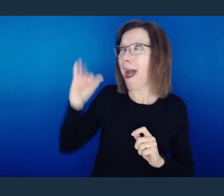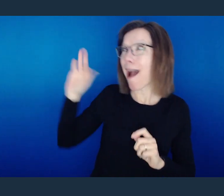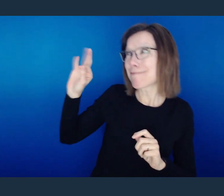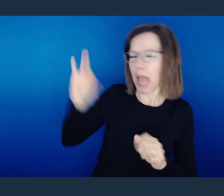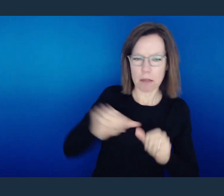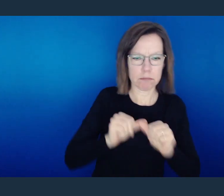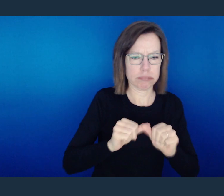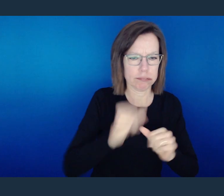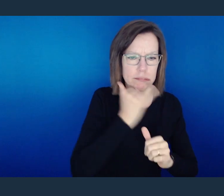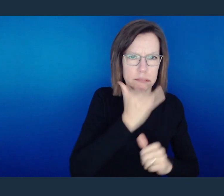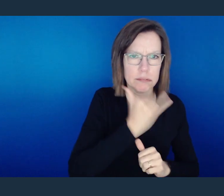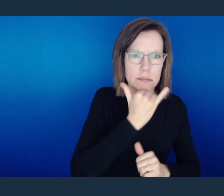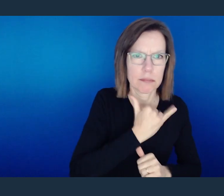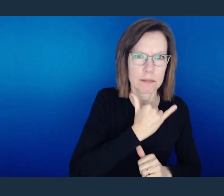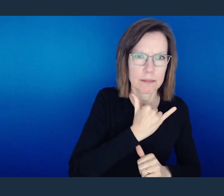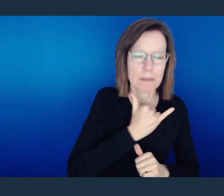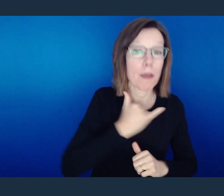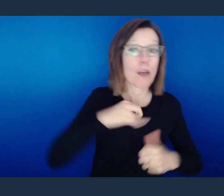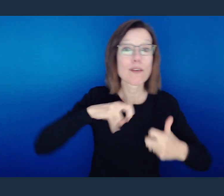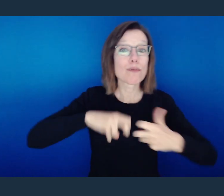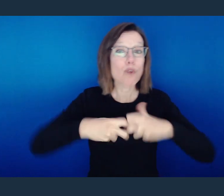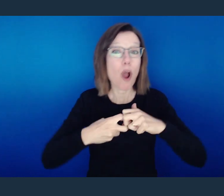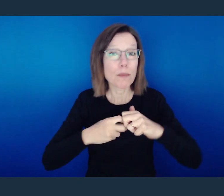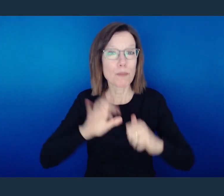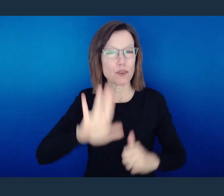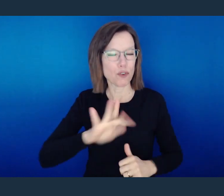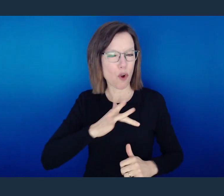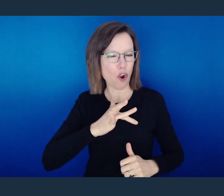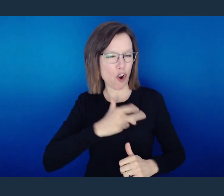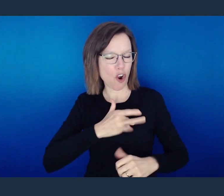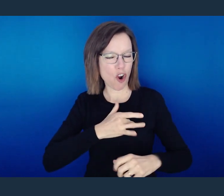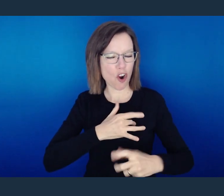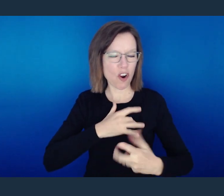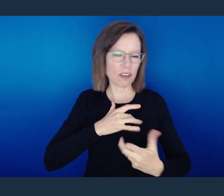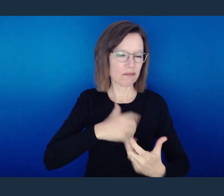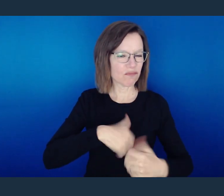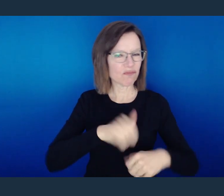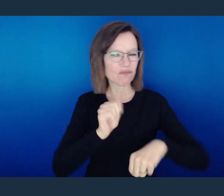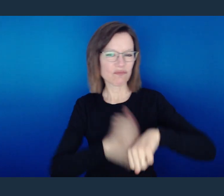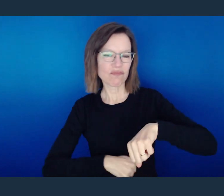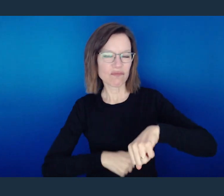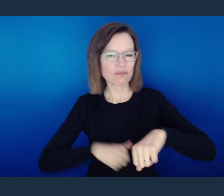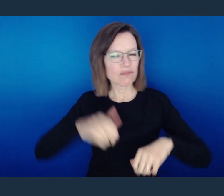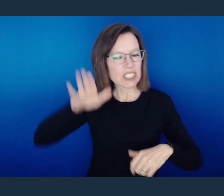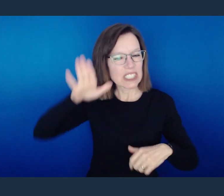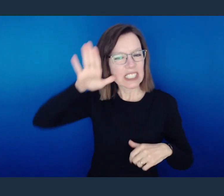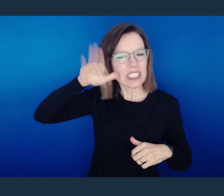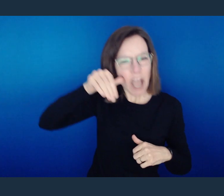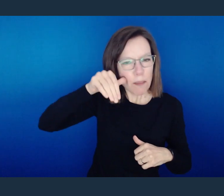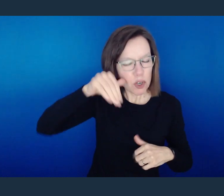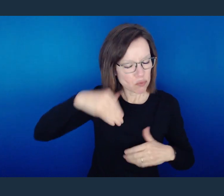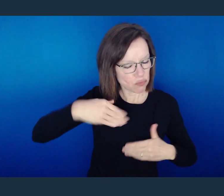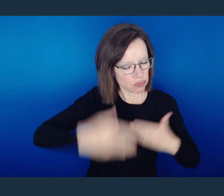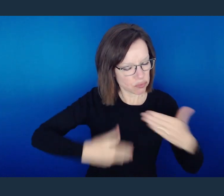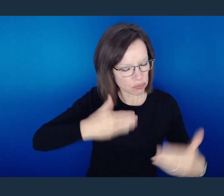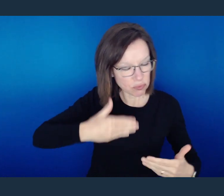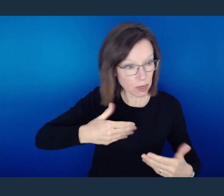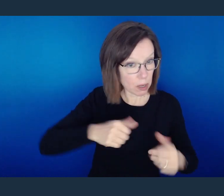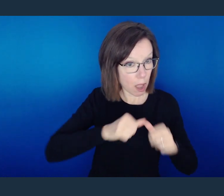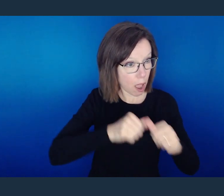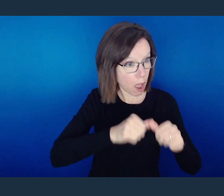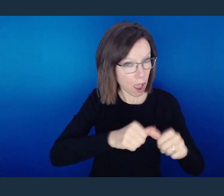But because of your hard and impenitent heart you are storing up wrath for yourself on the